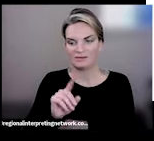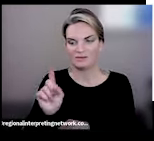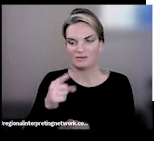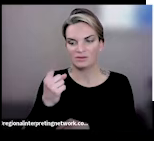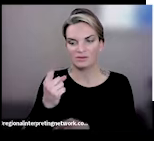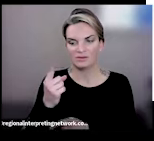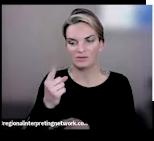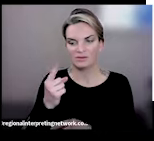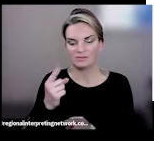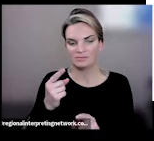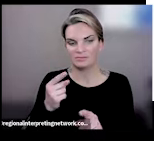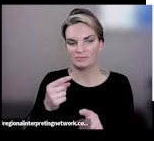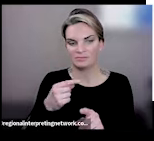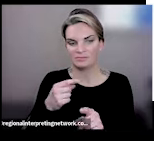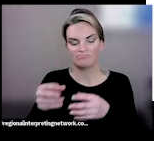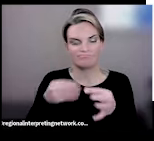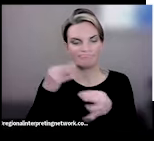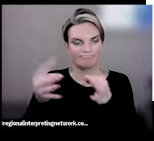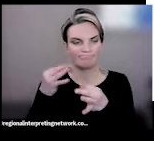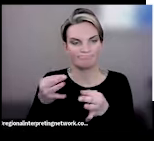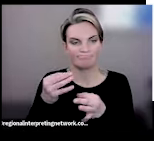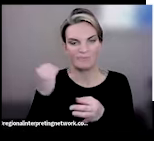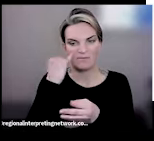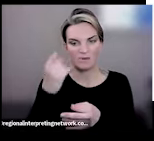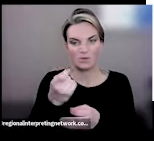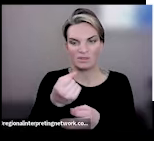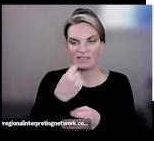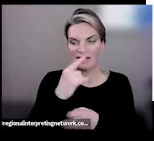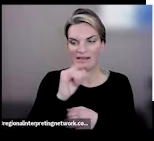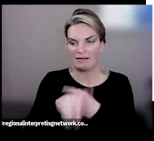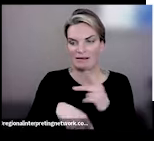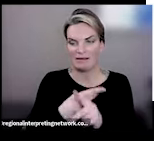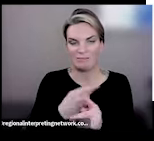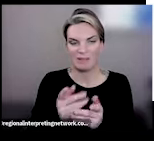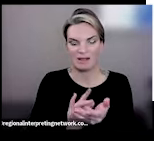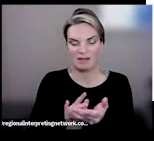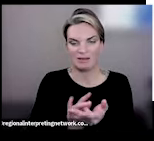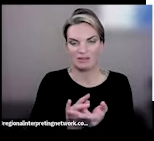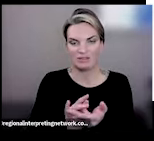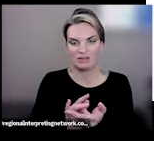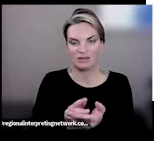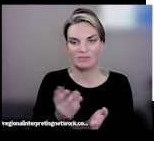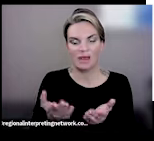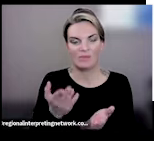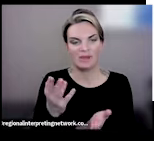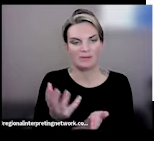somebody's taking this medication and they need to have a conversation with their medical provider